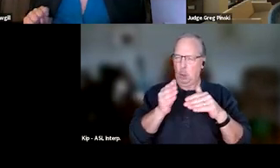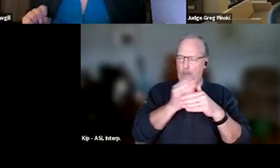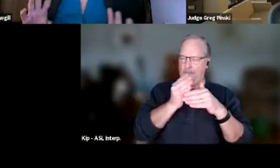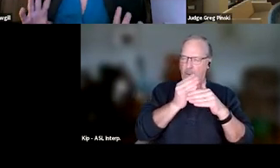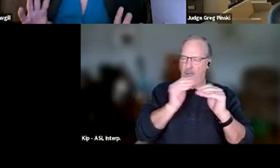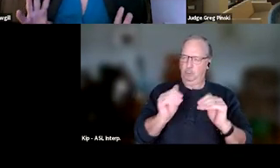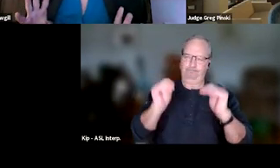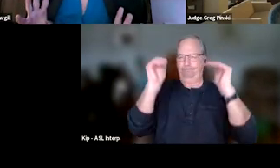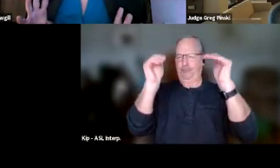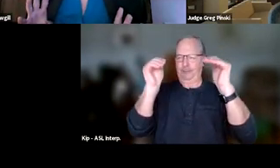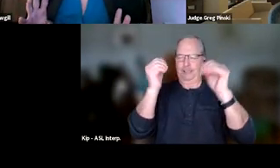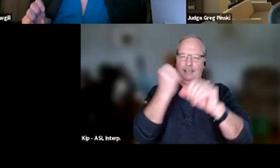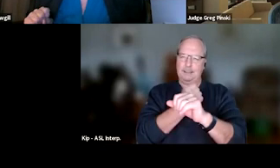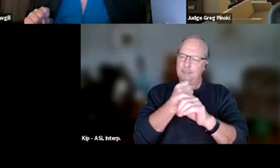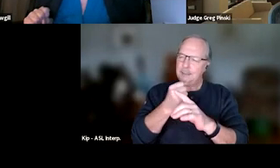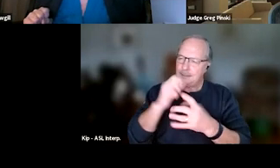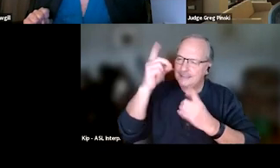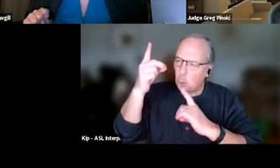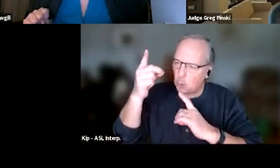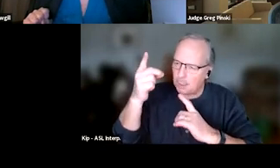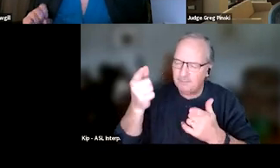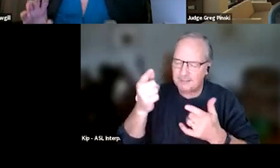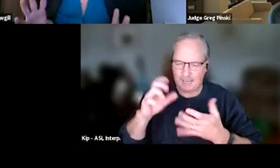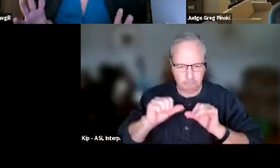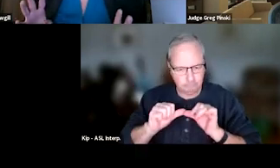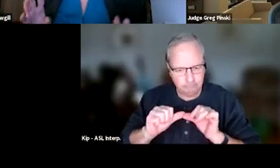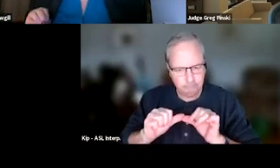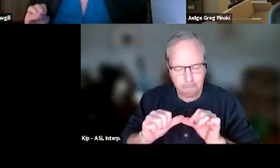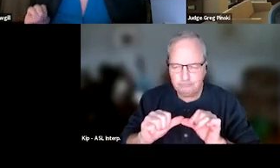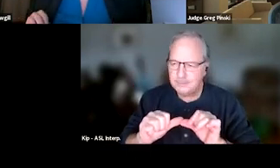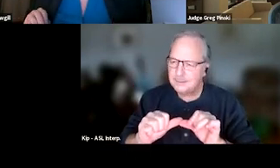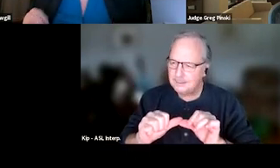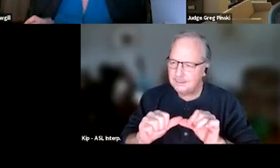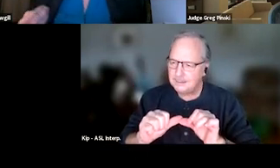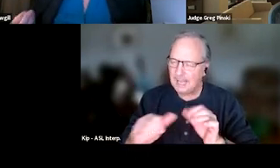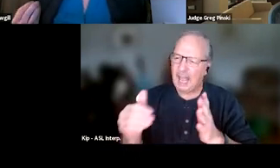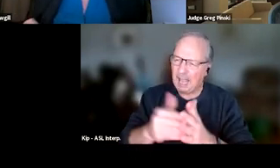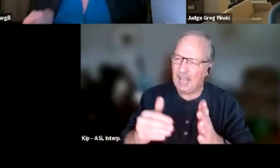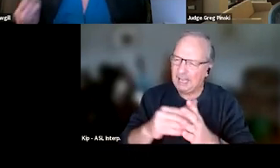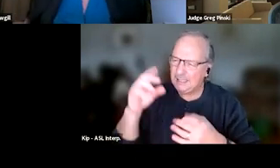or mental health issues can take the, it's a chronic disease, you know, relapsing disease, so we need to have compassion